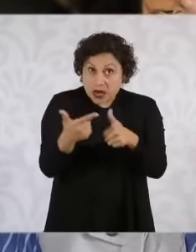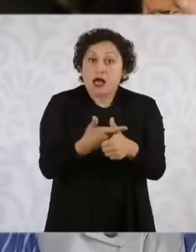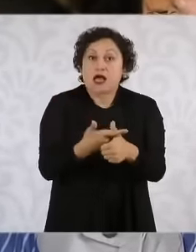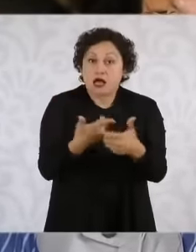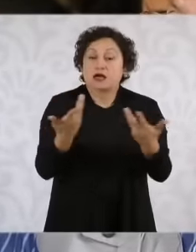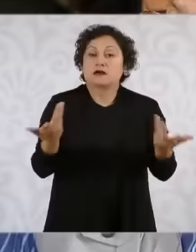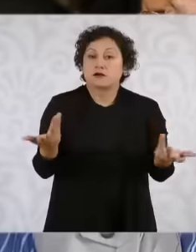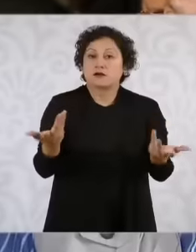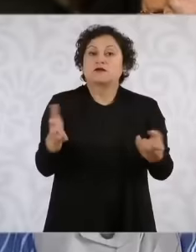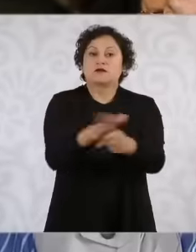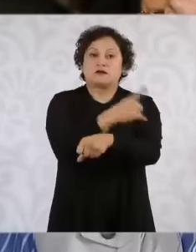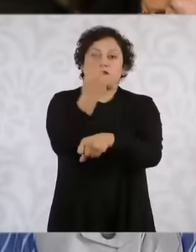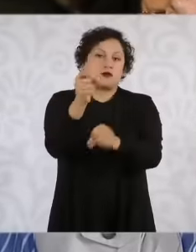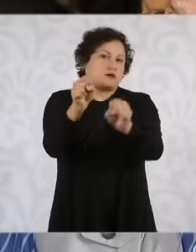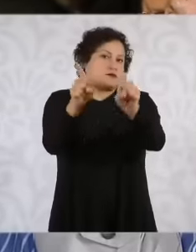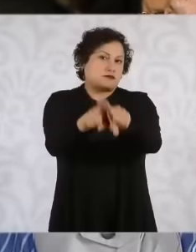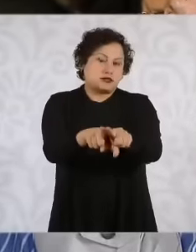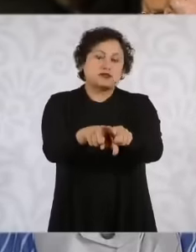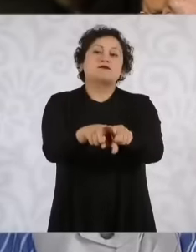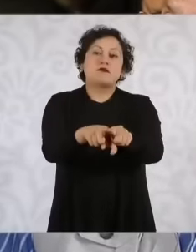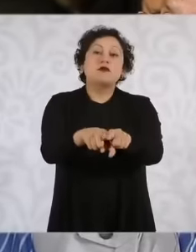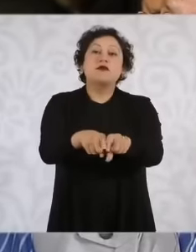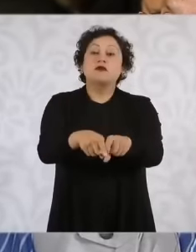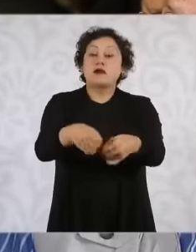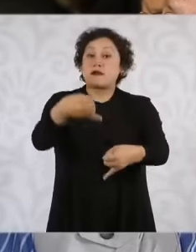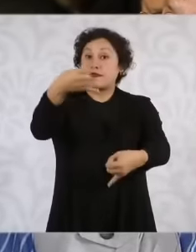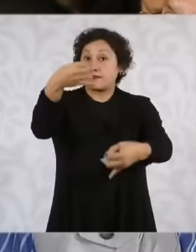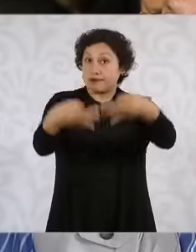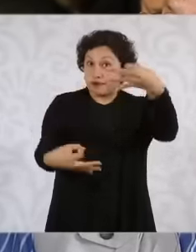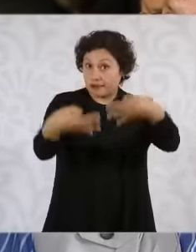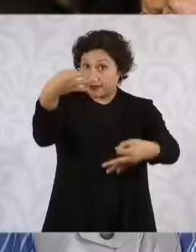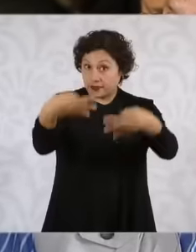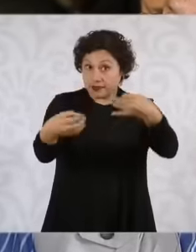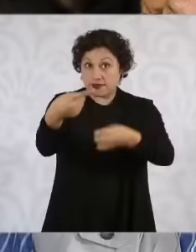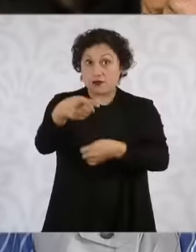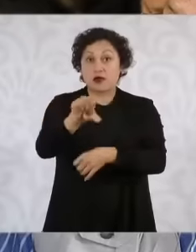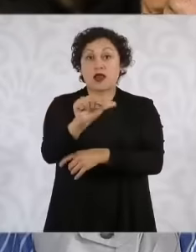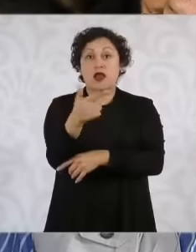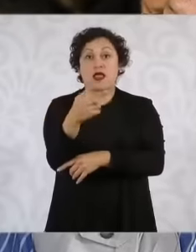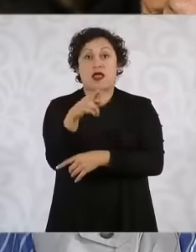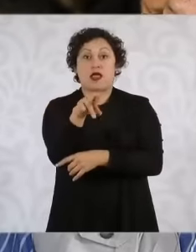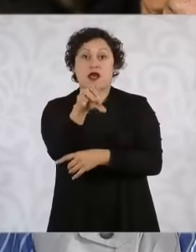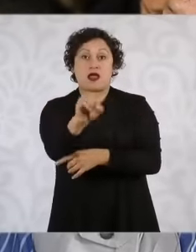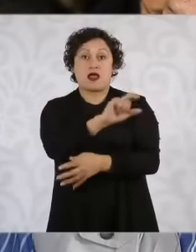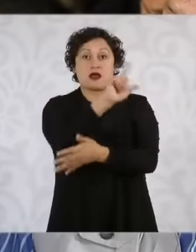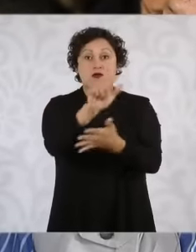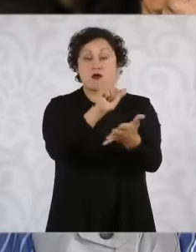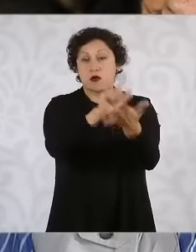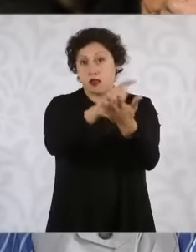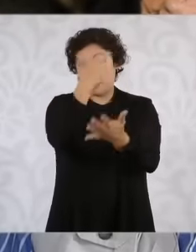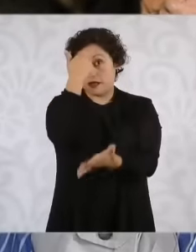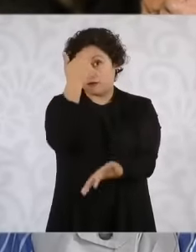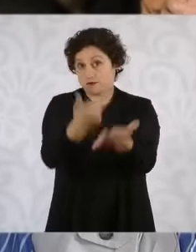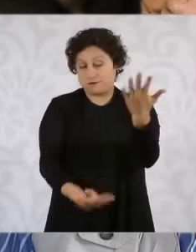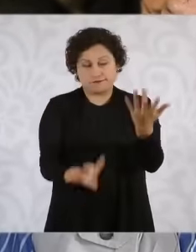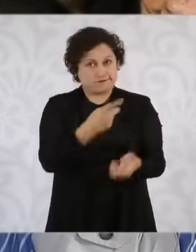agrarian courts are cleaned yyyy act in accordance with the law in accordance with the rule of law so that